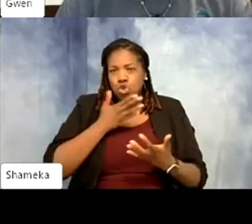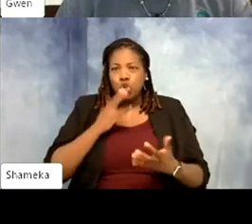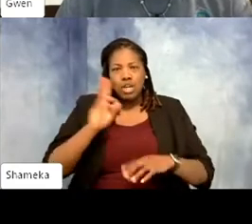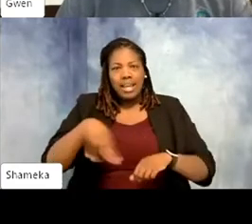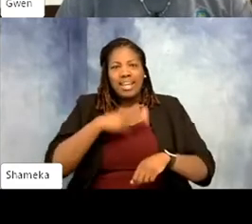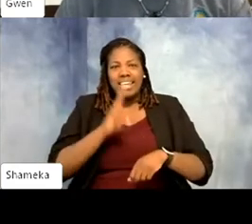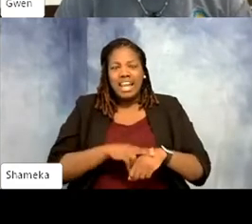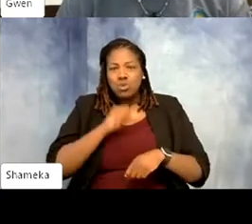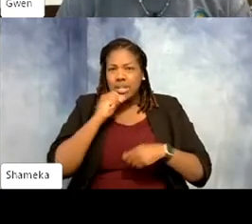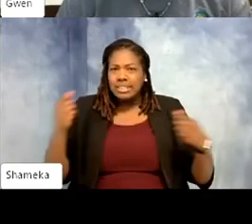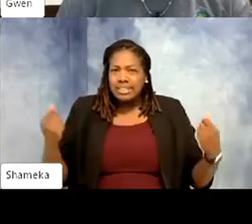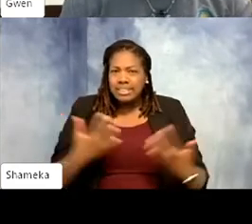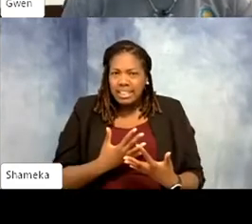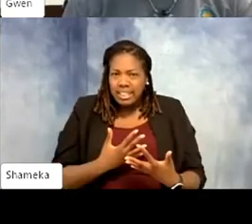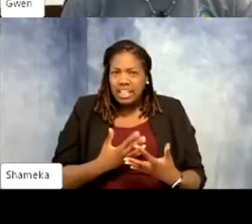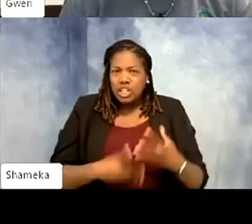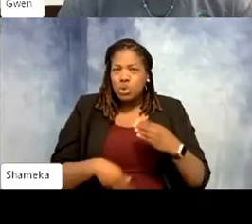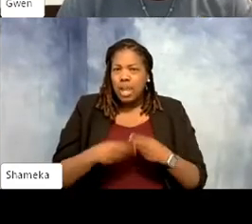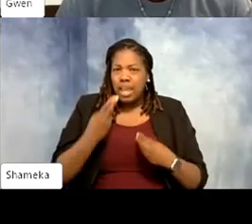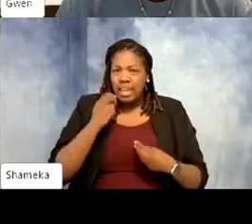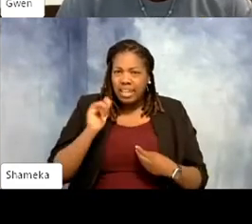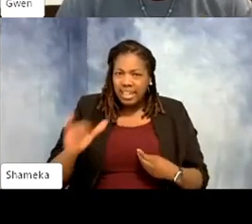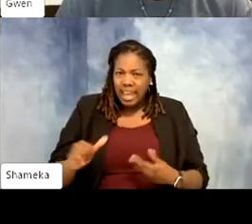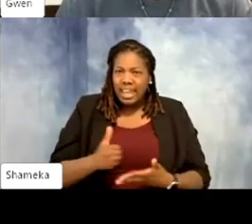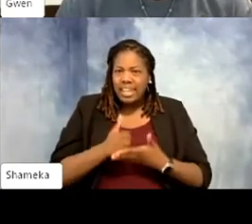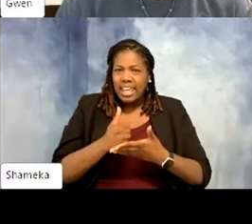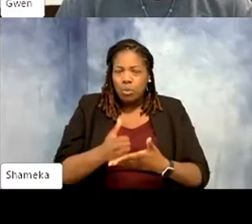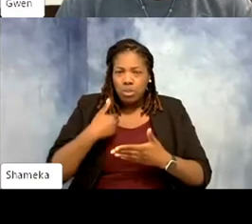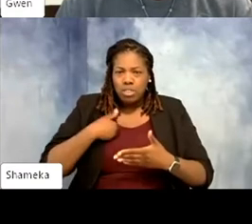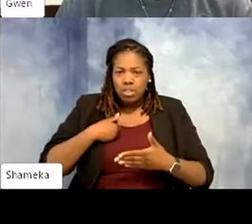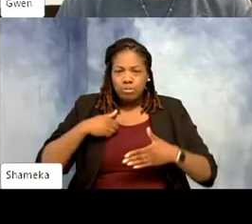and then of course you put hay or carpet down to help with traction. But it's more or less oh